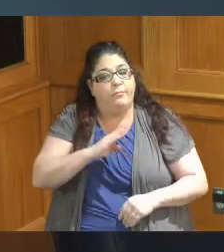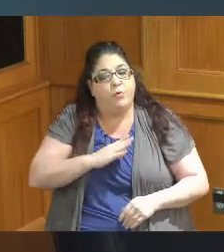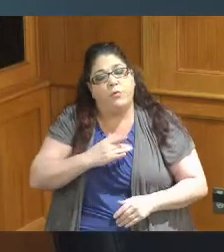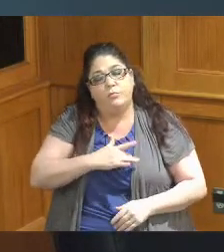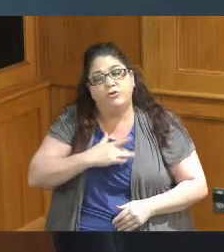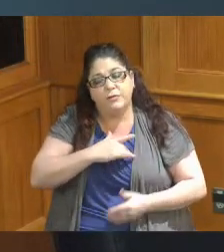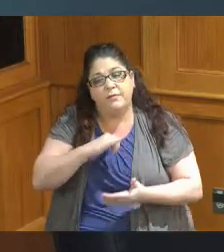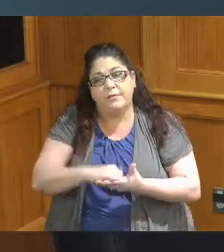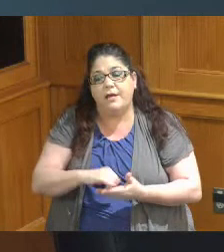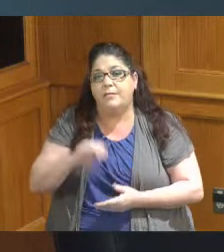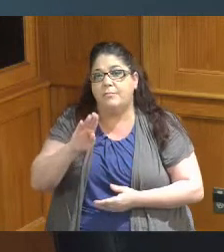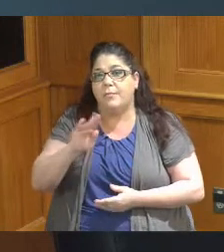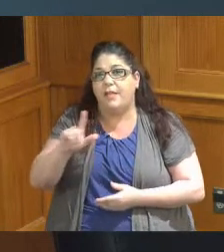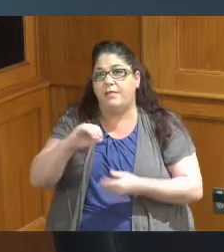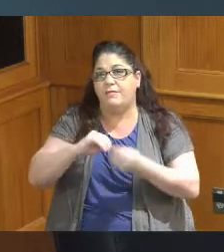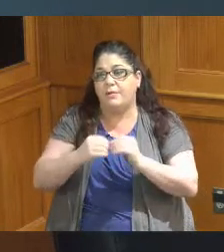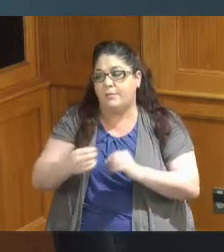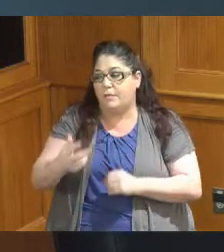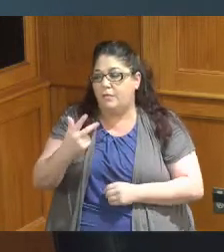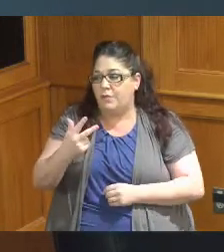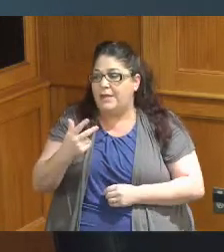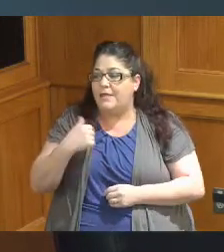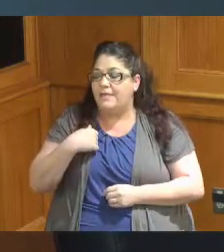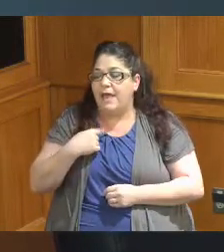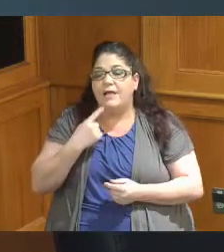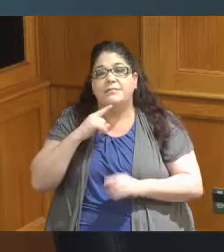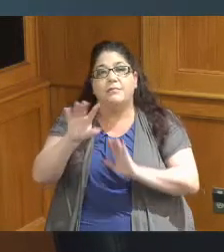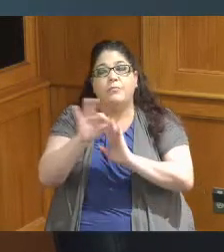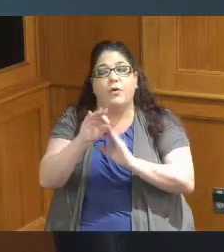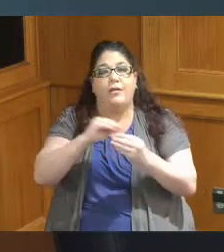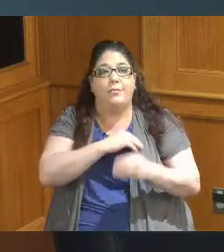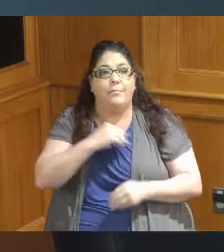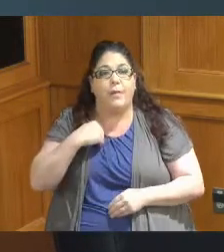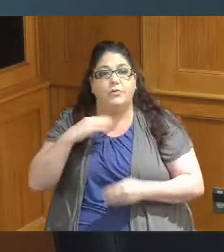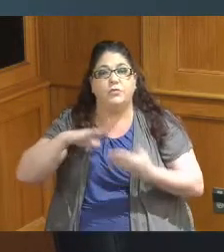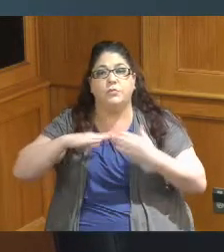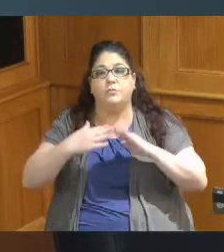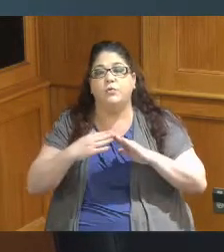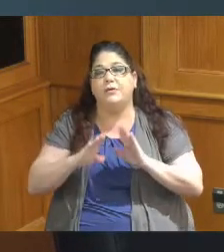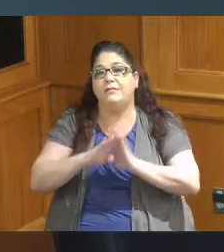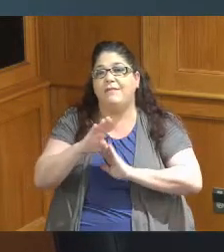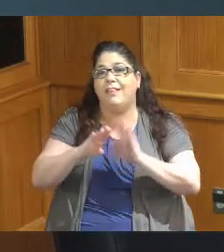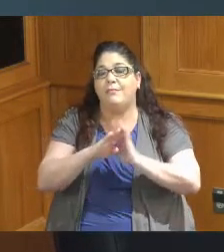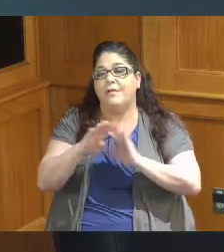so by lead number three is a resolution appointing members to our community development advisory